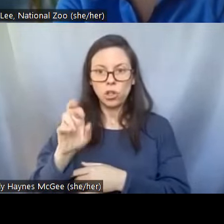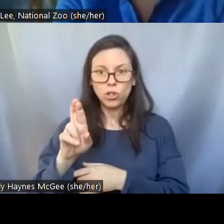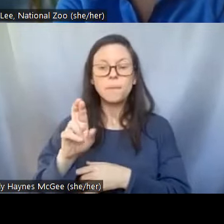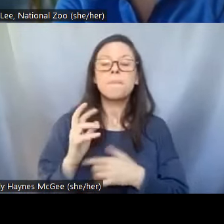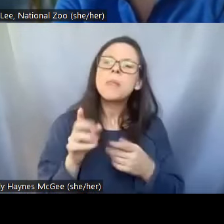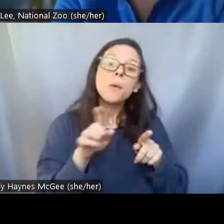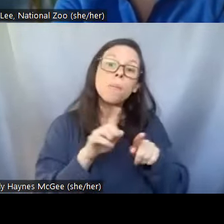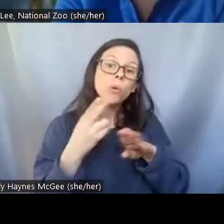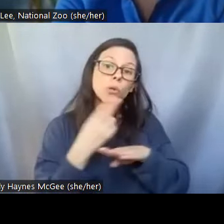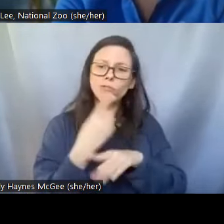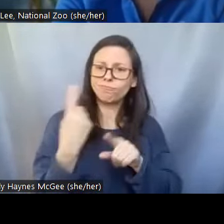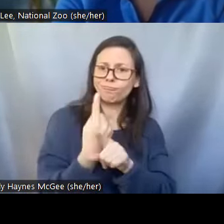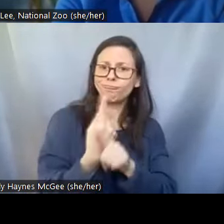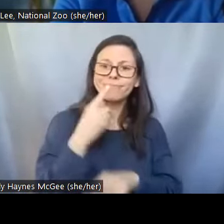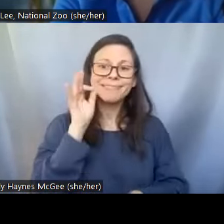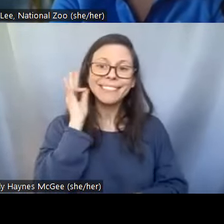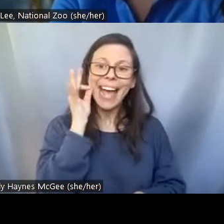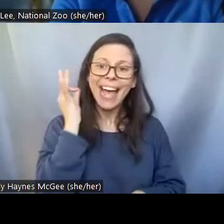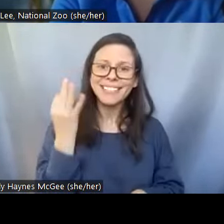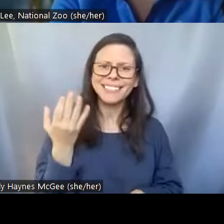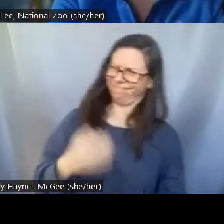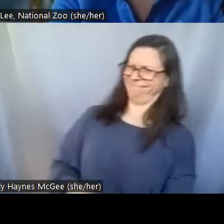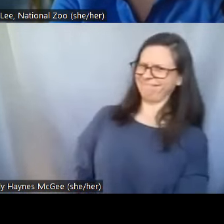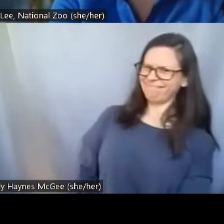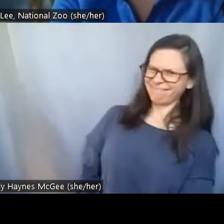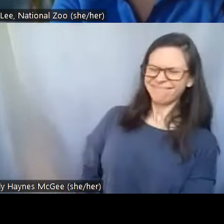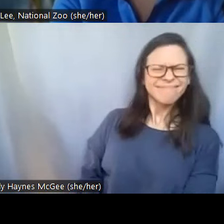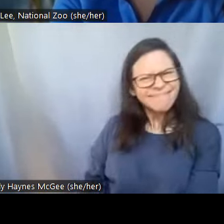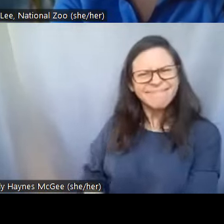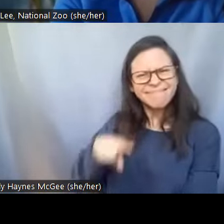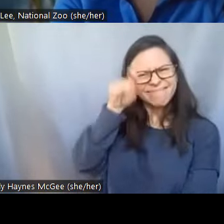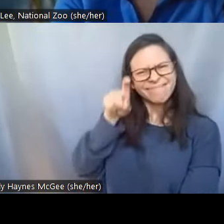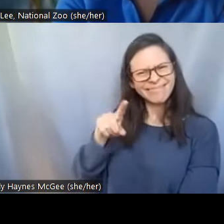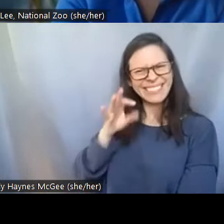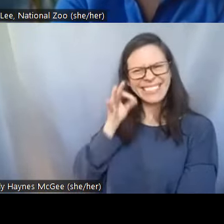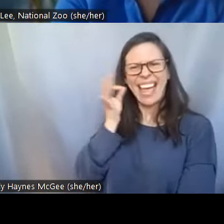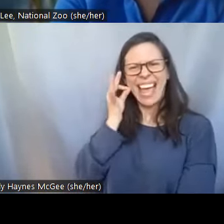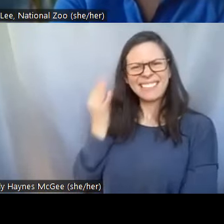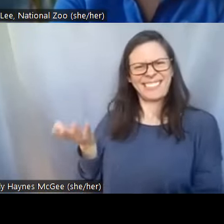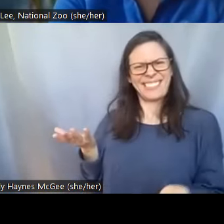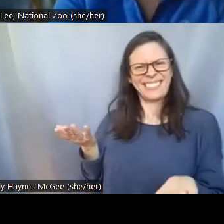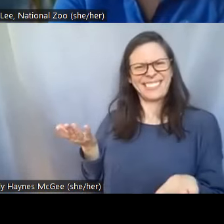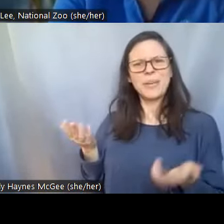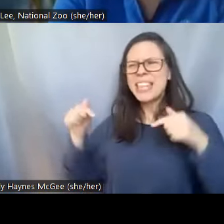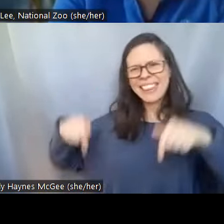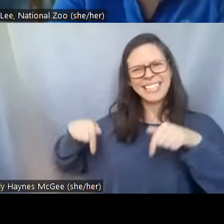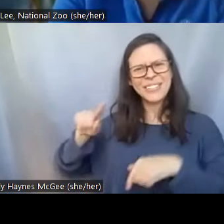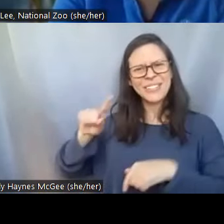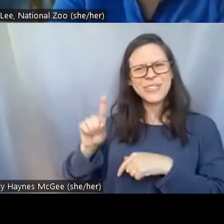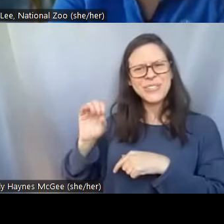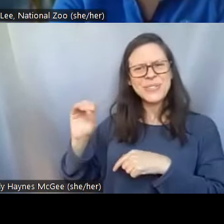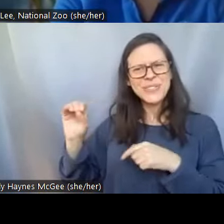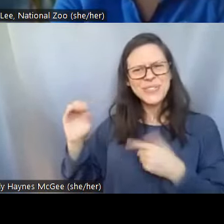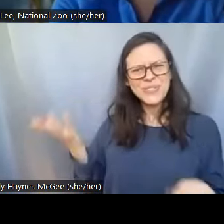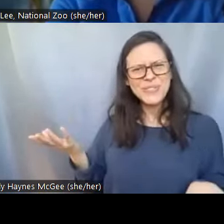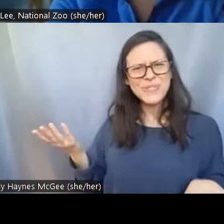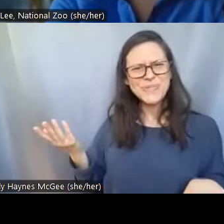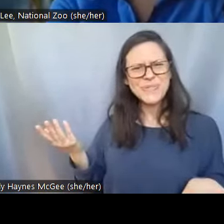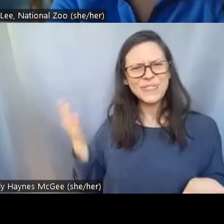Shellie: Domestic cats? That's very interesting because we are in a zoo um and I thought that you